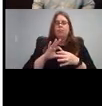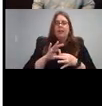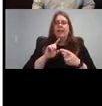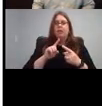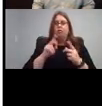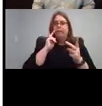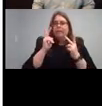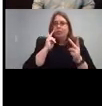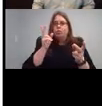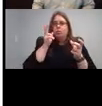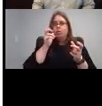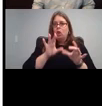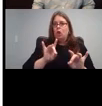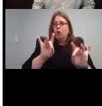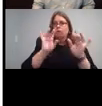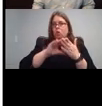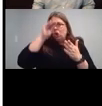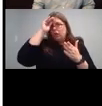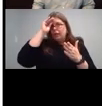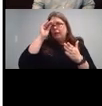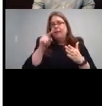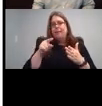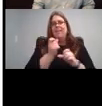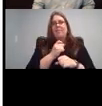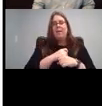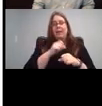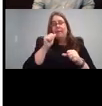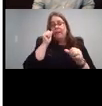they have created These fantastic ASL literacy activity.